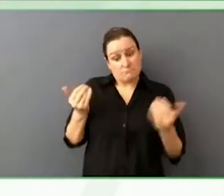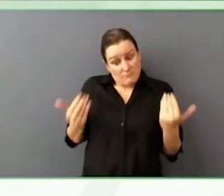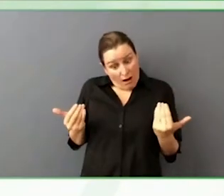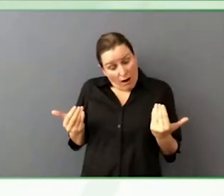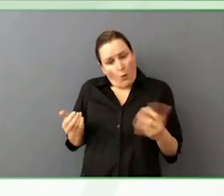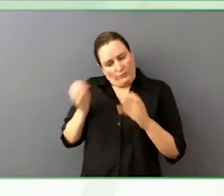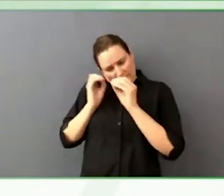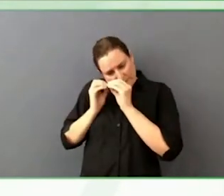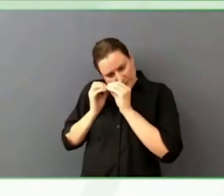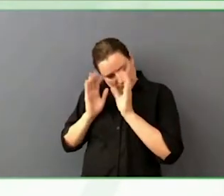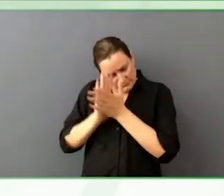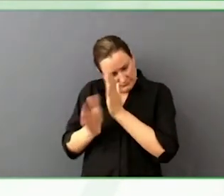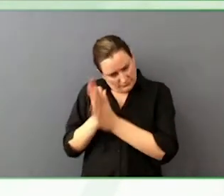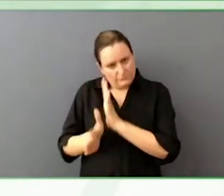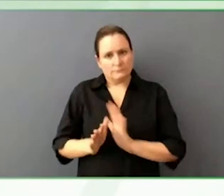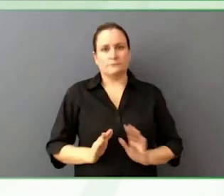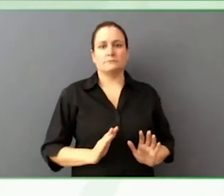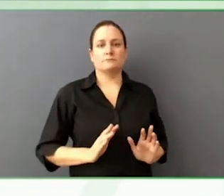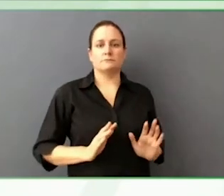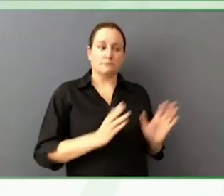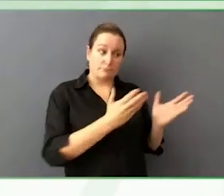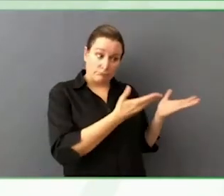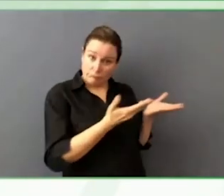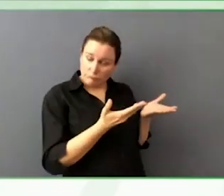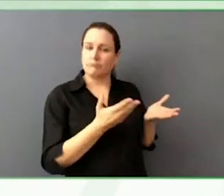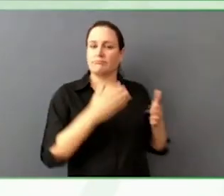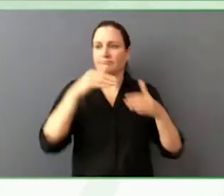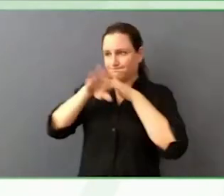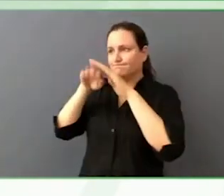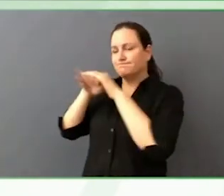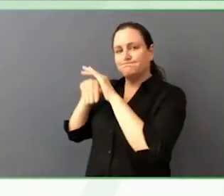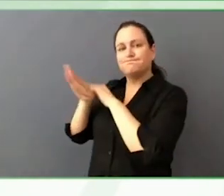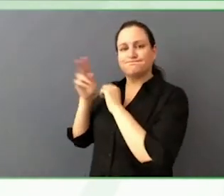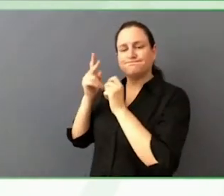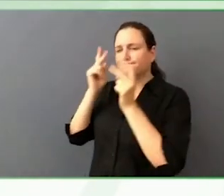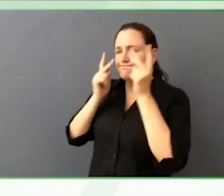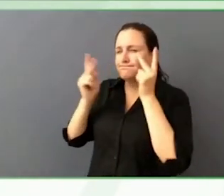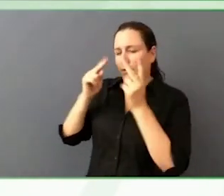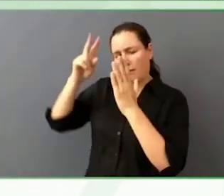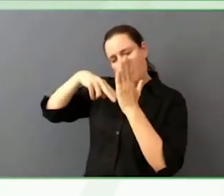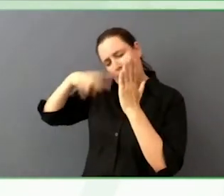So getting a lay of the land, talking to different teams.